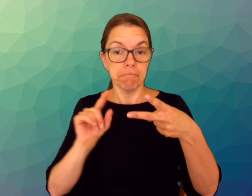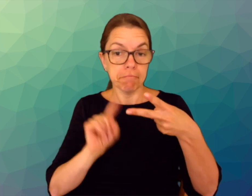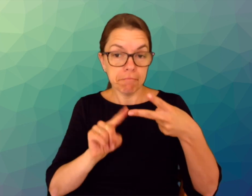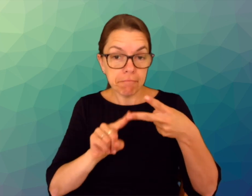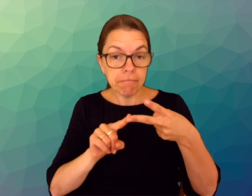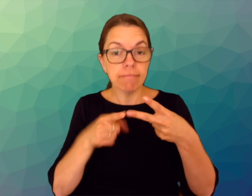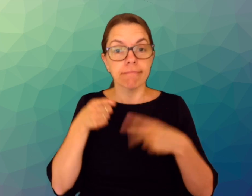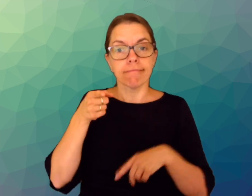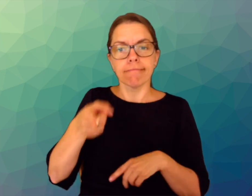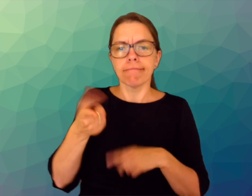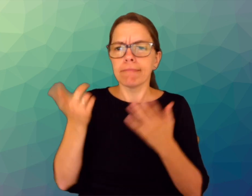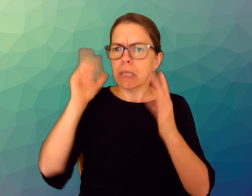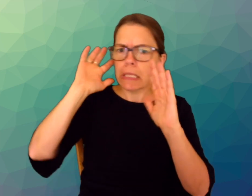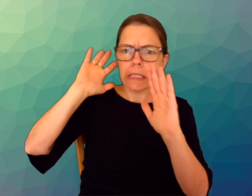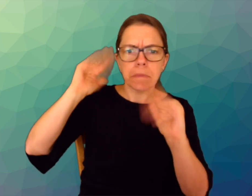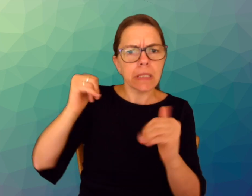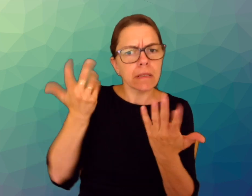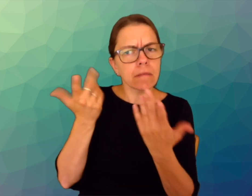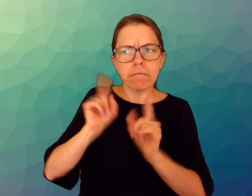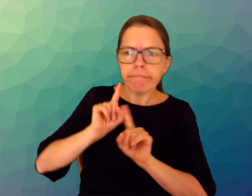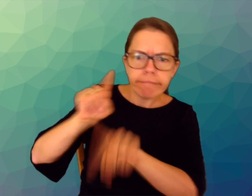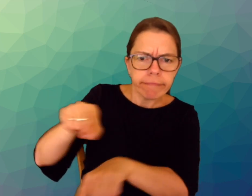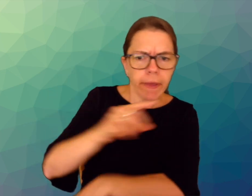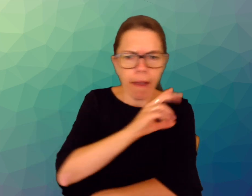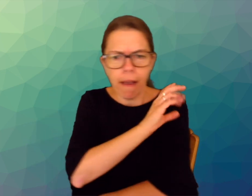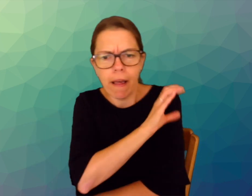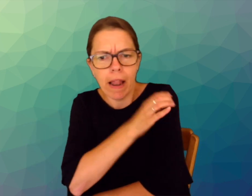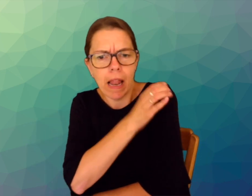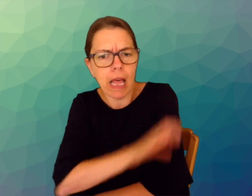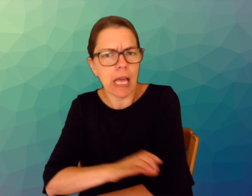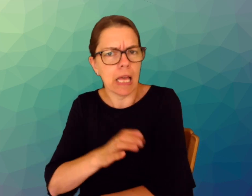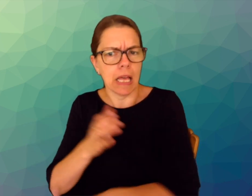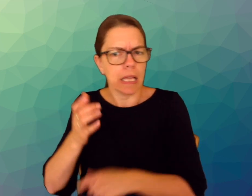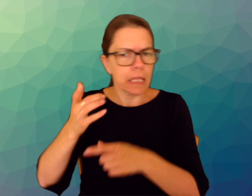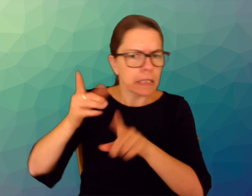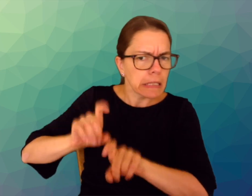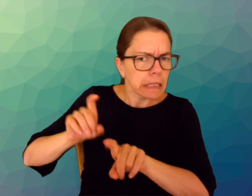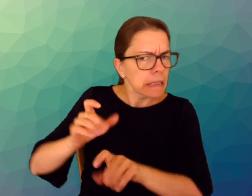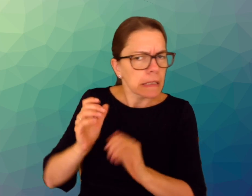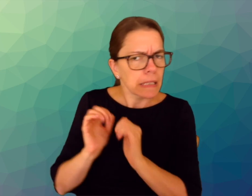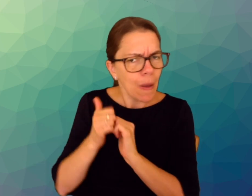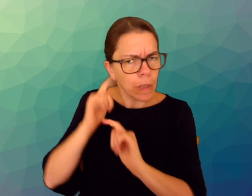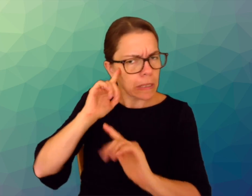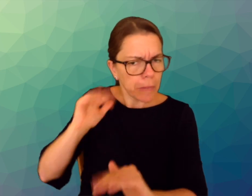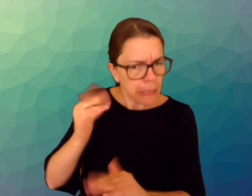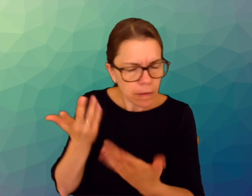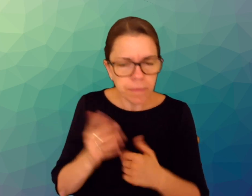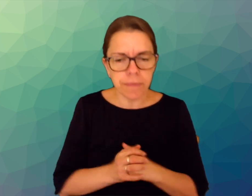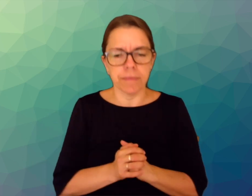Also discussed is what to expect when going into your clinic for testing?